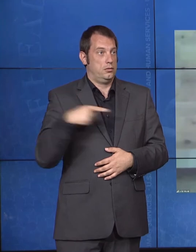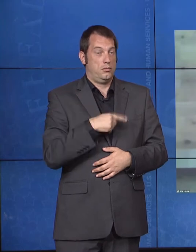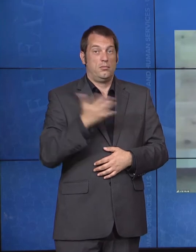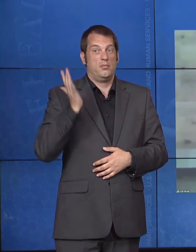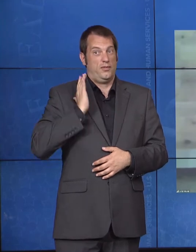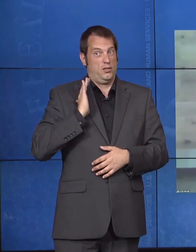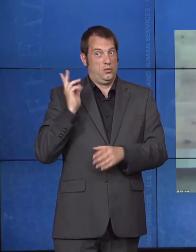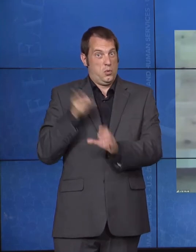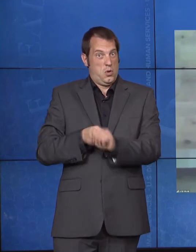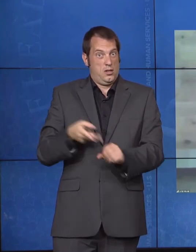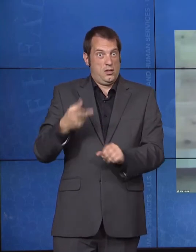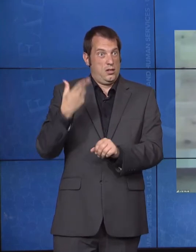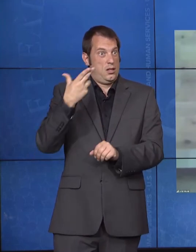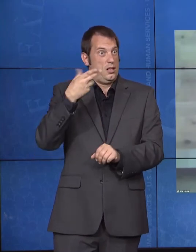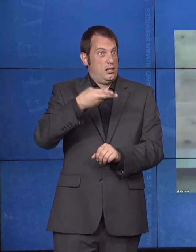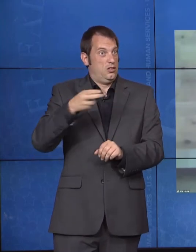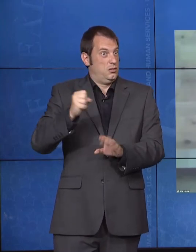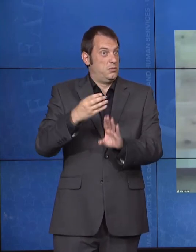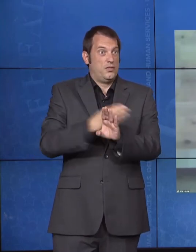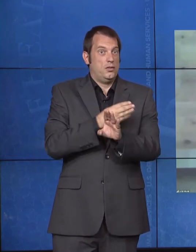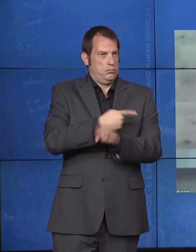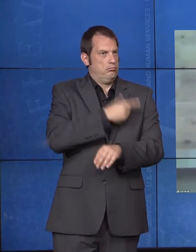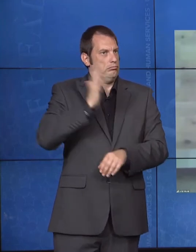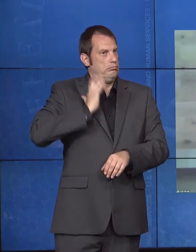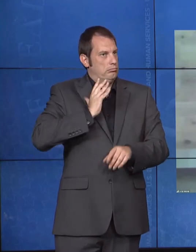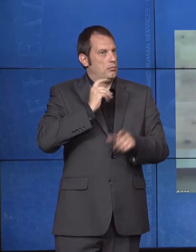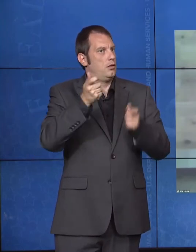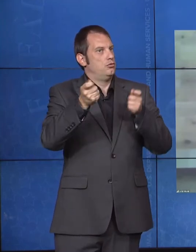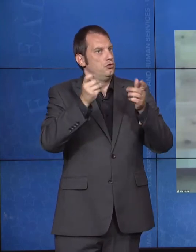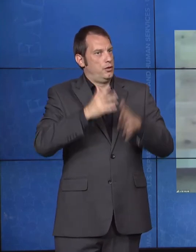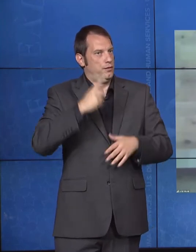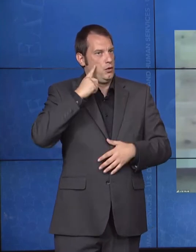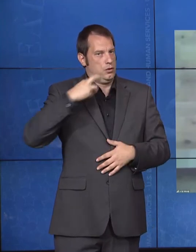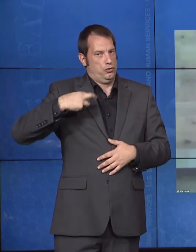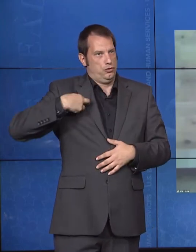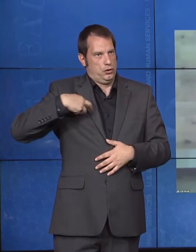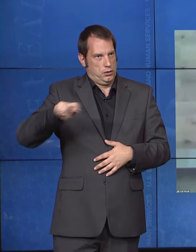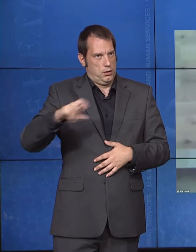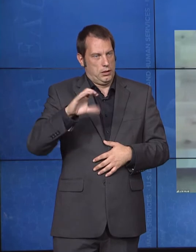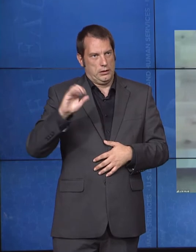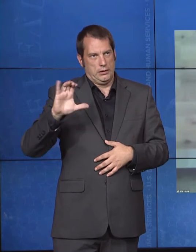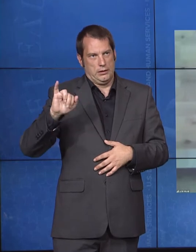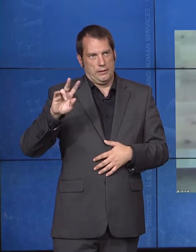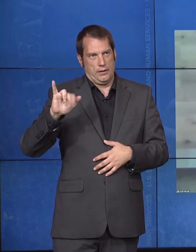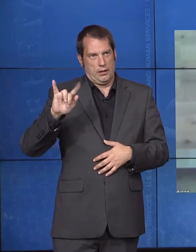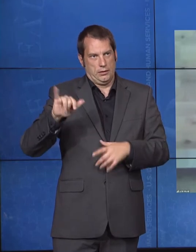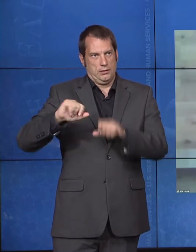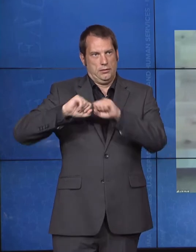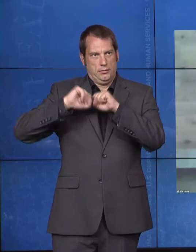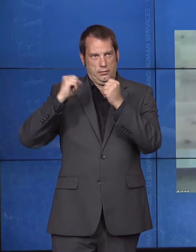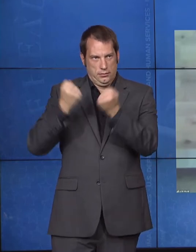for Religion and Civil Society at the Heritage Foundation. Earlier roles included seven years